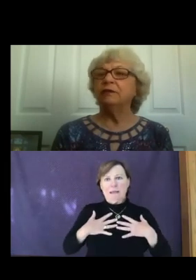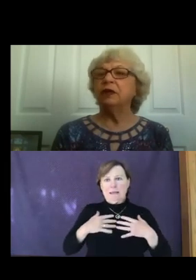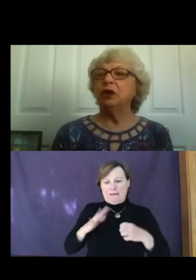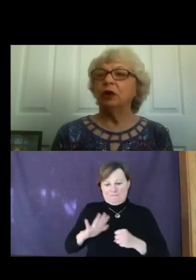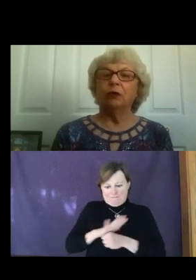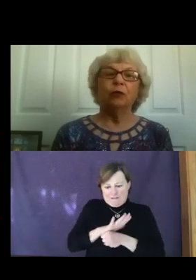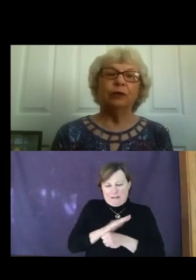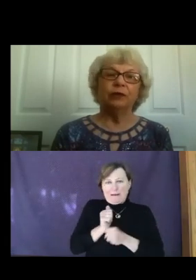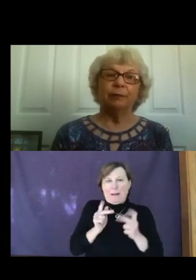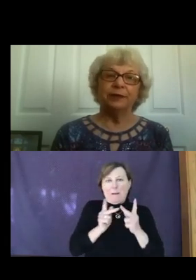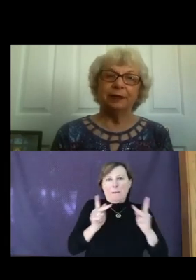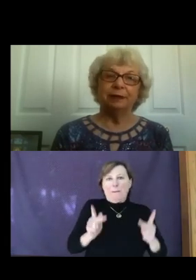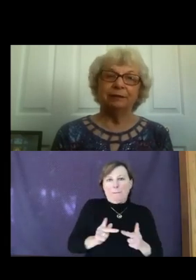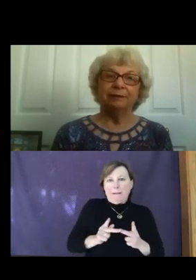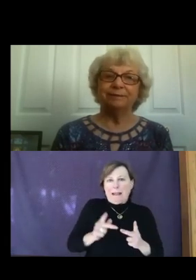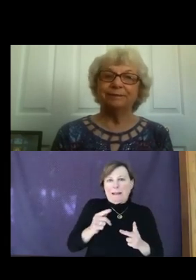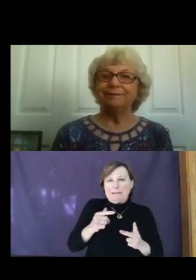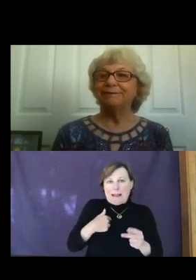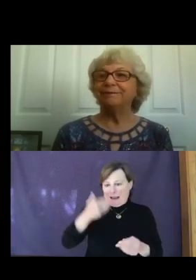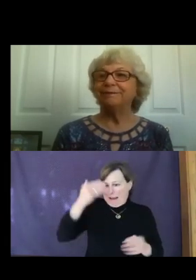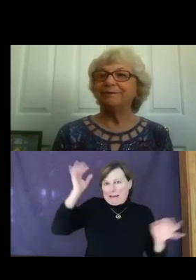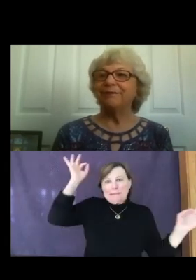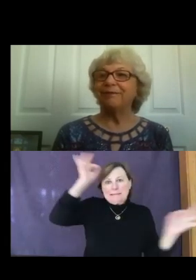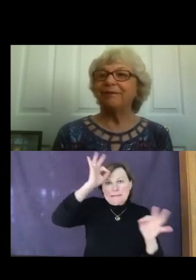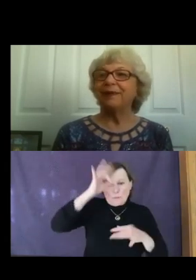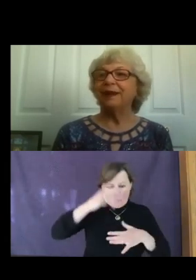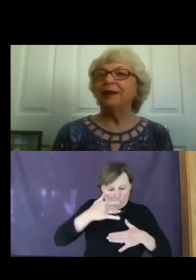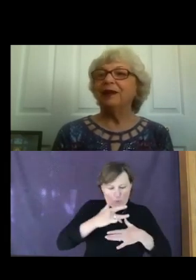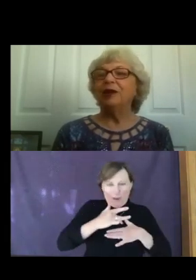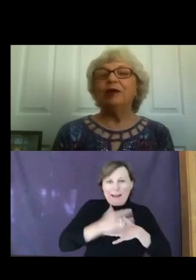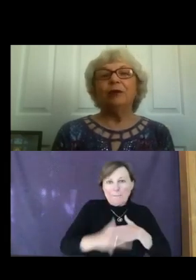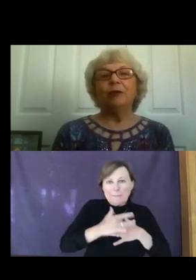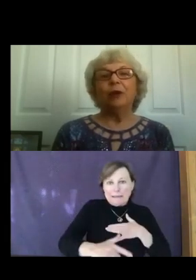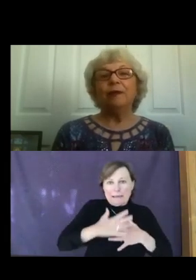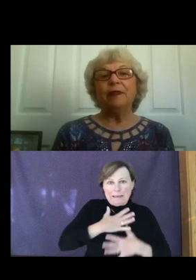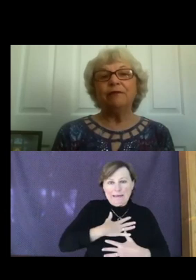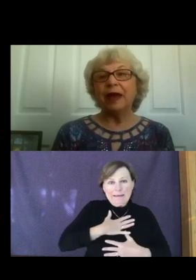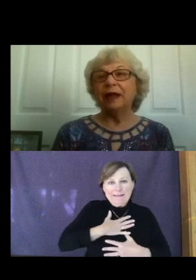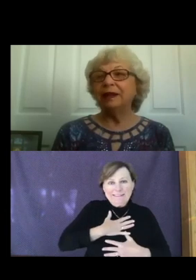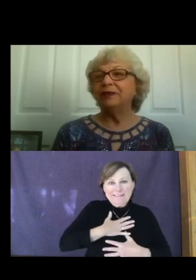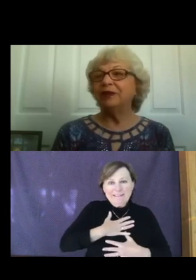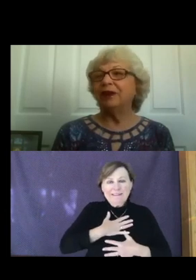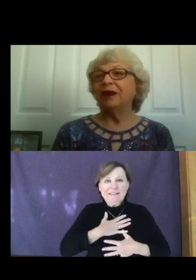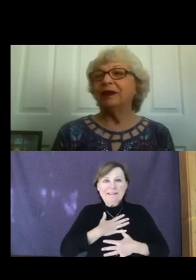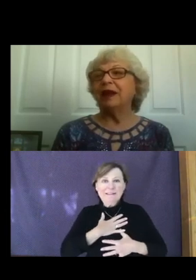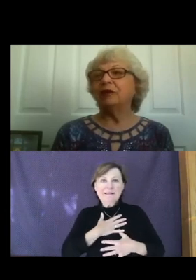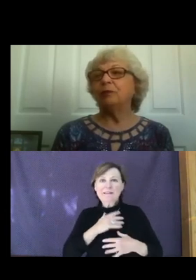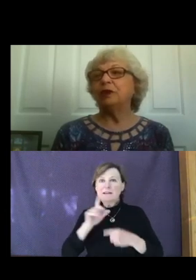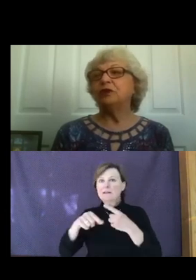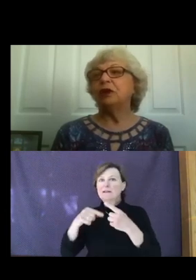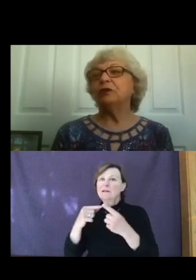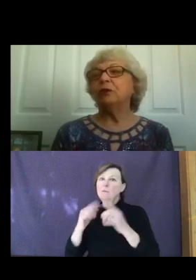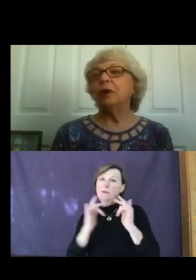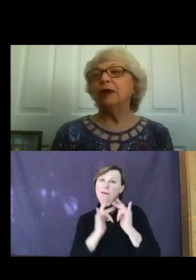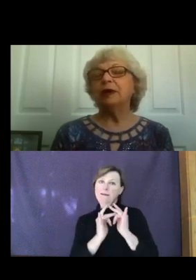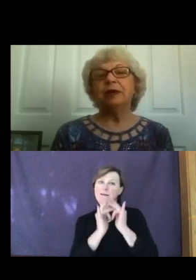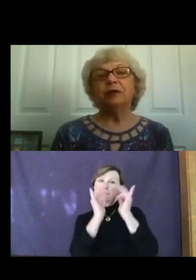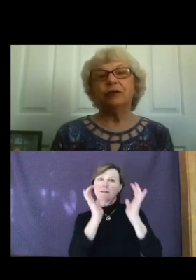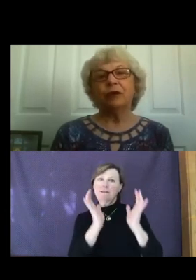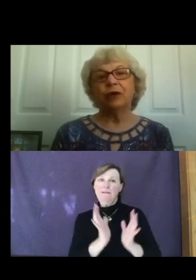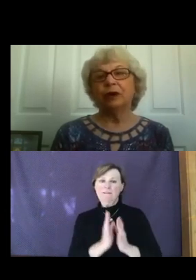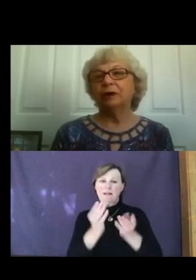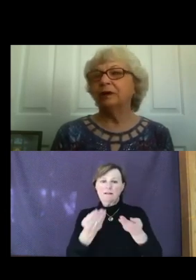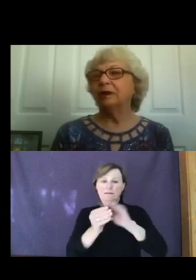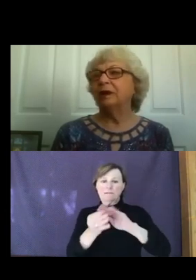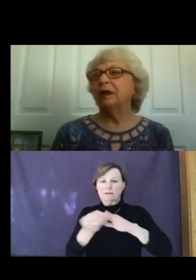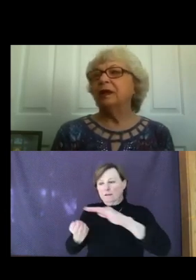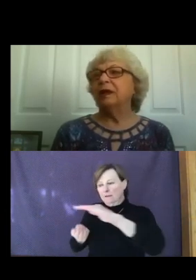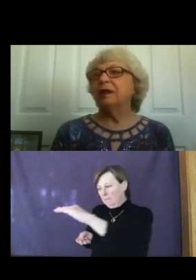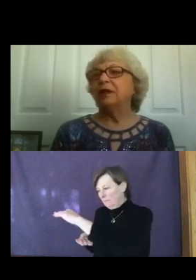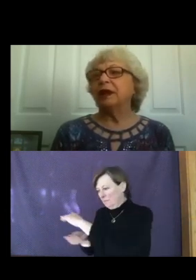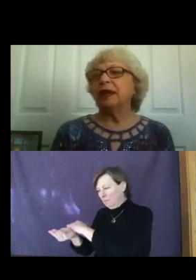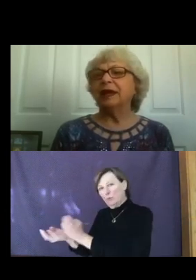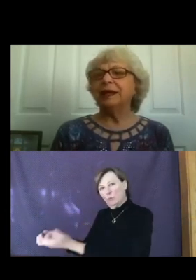know was empty. When the Valentine has been tucked away in a drawer, the candy